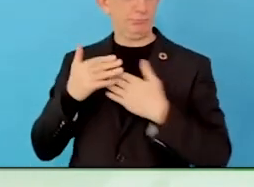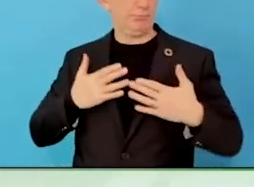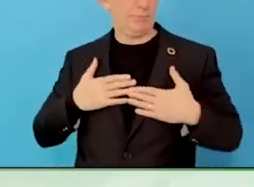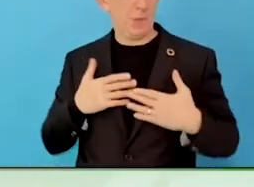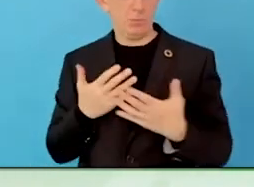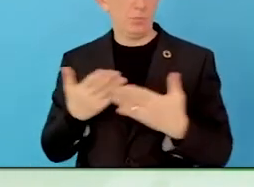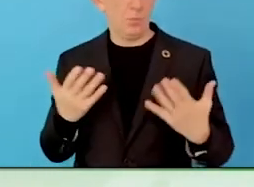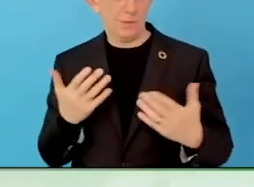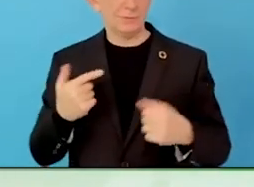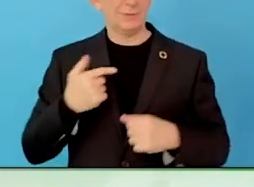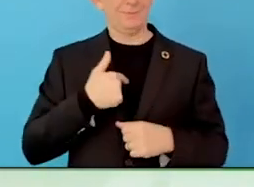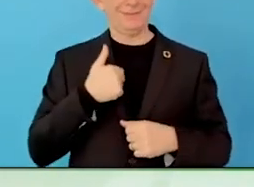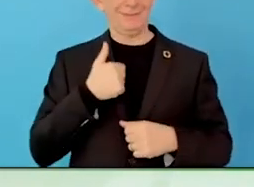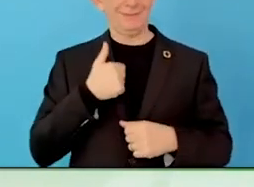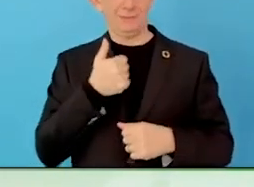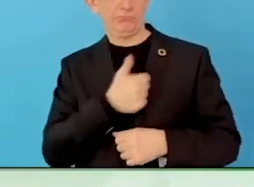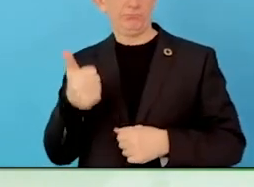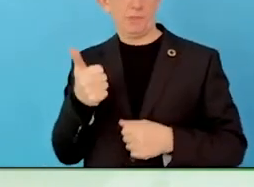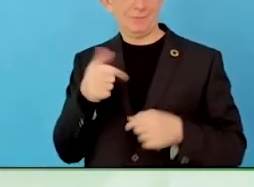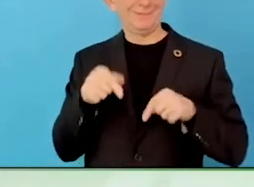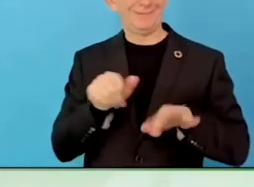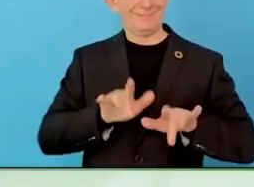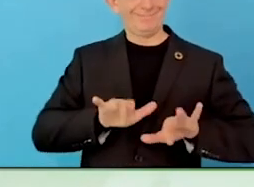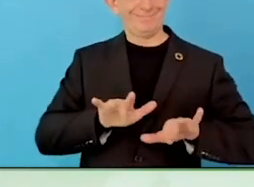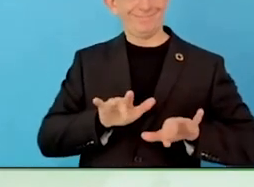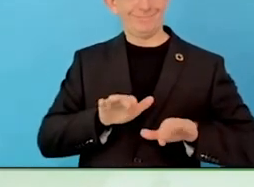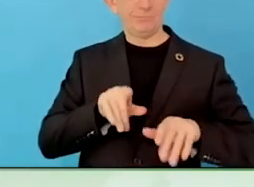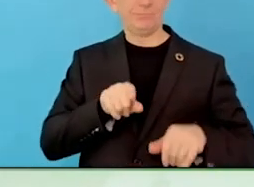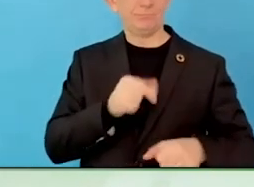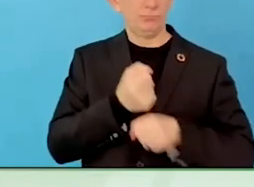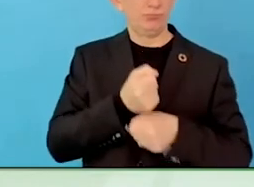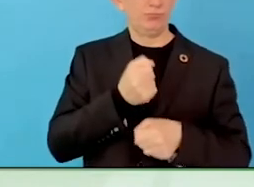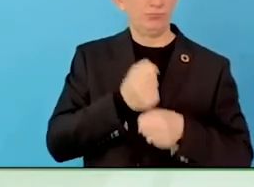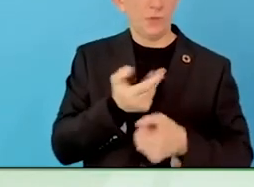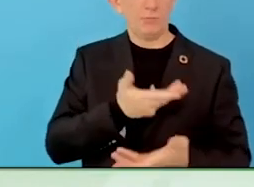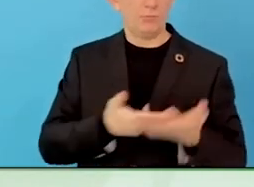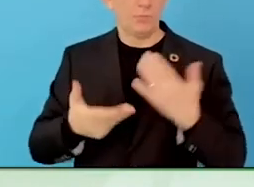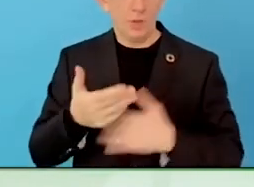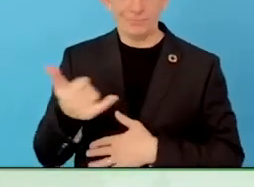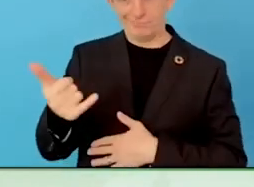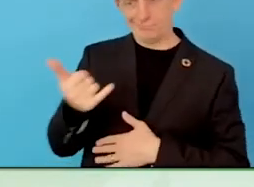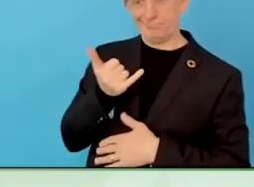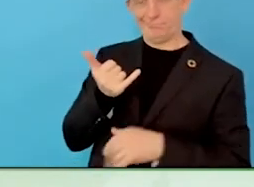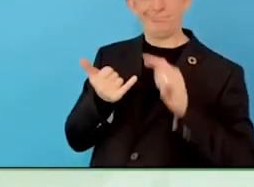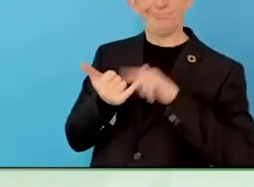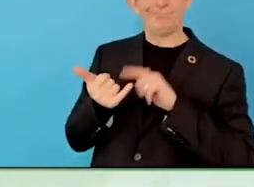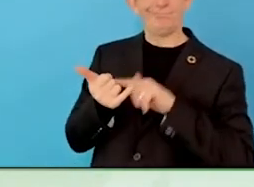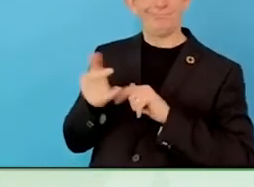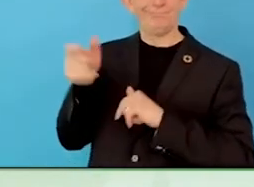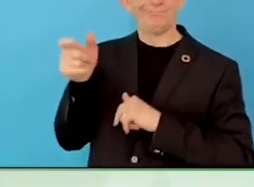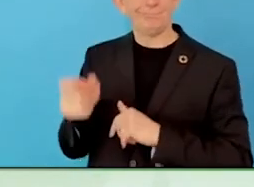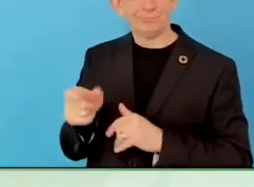disability, there was surprise, someone calls to say thank you, we